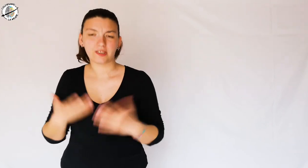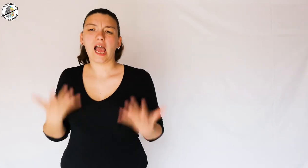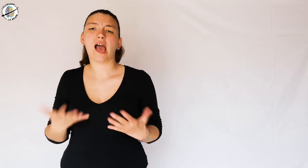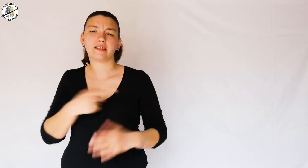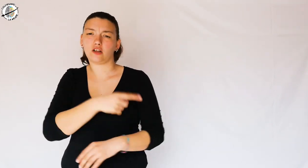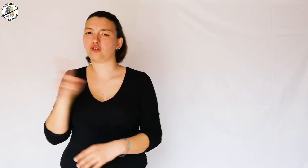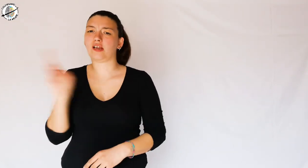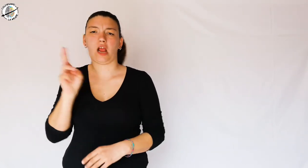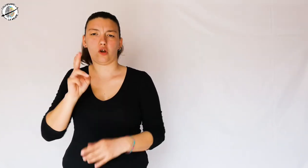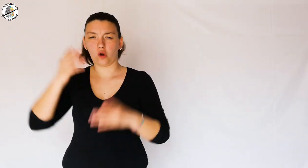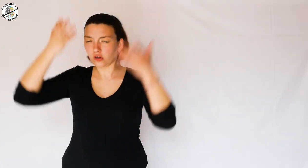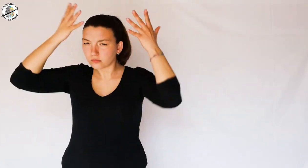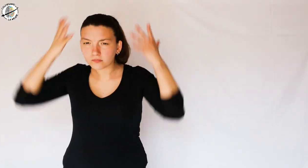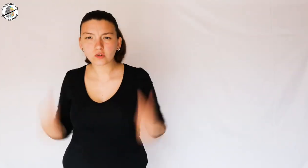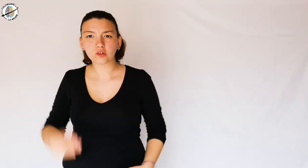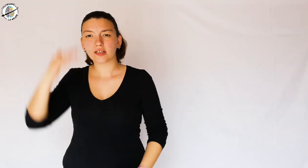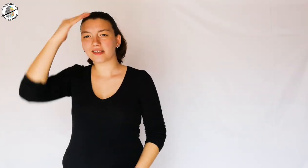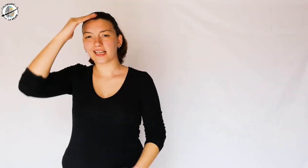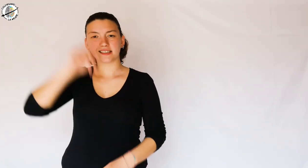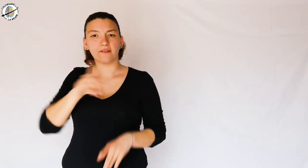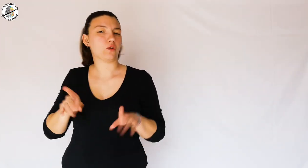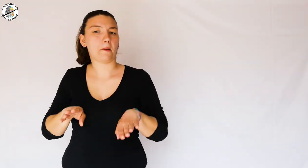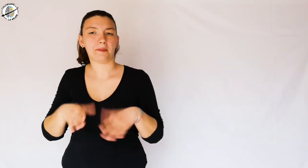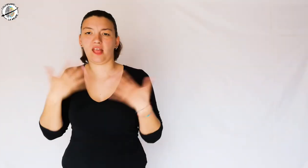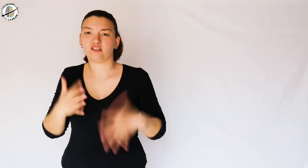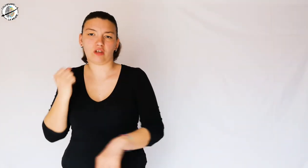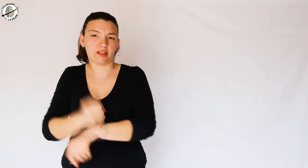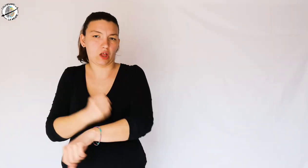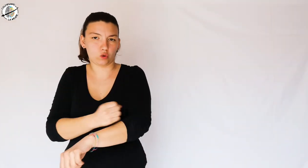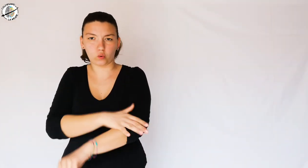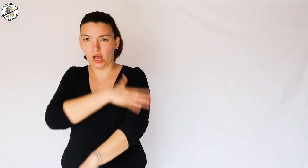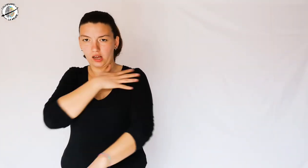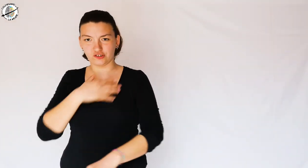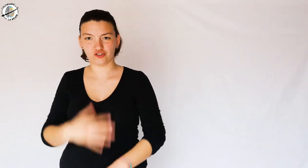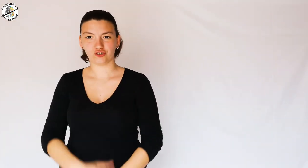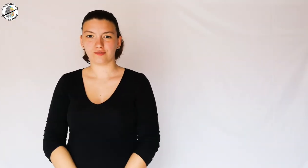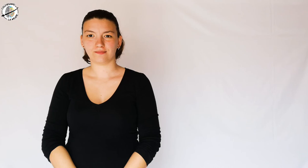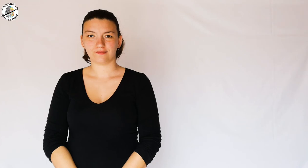He now holds the record of having tattoos all over his body, from head to toe.